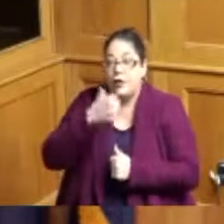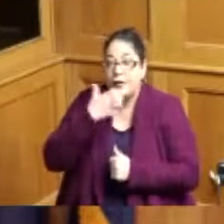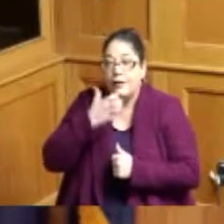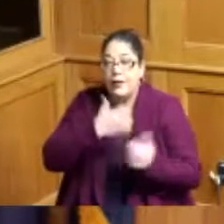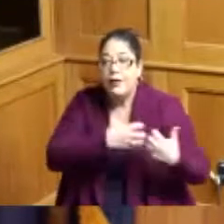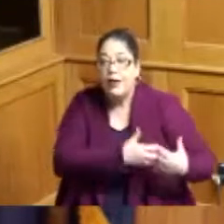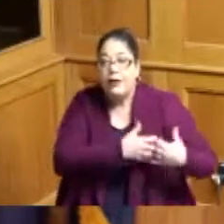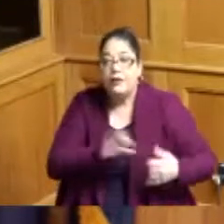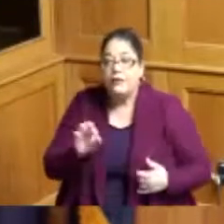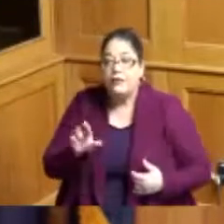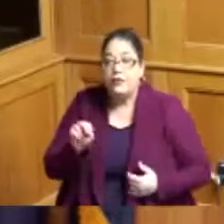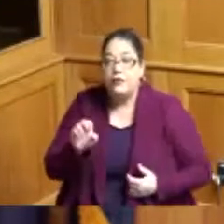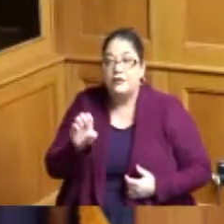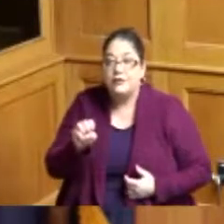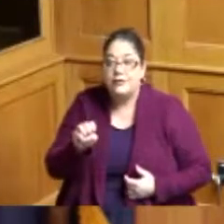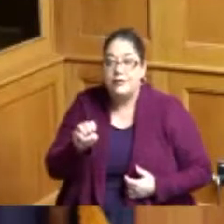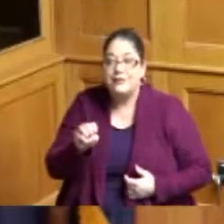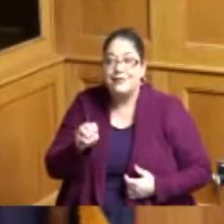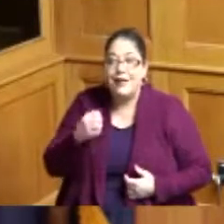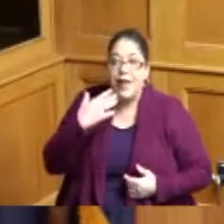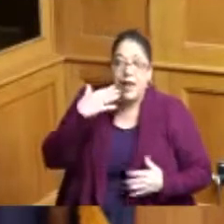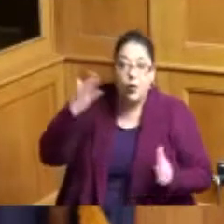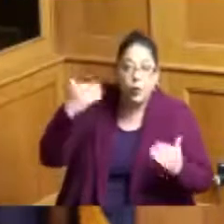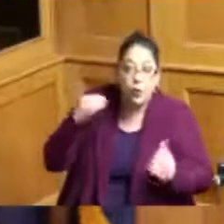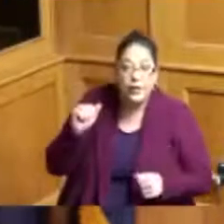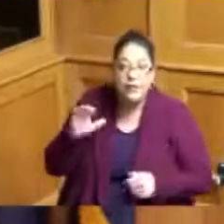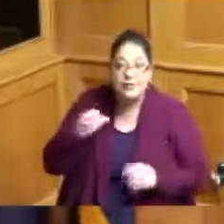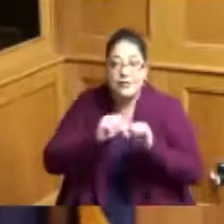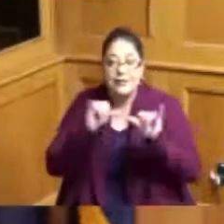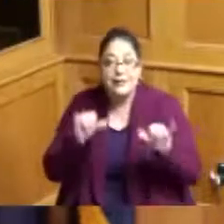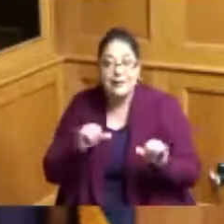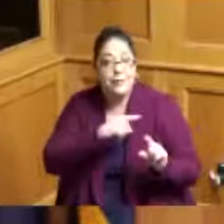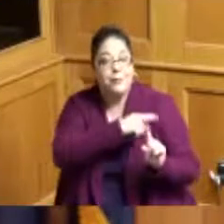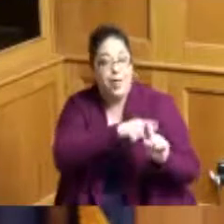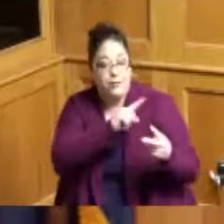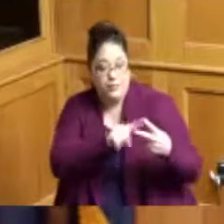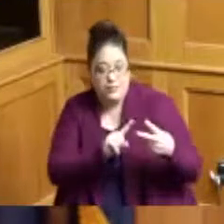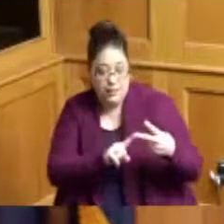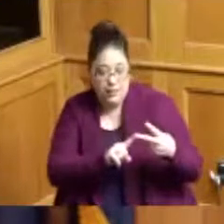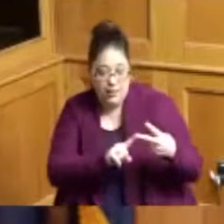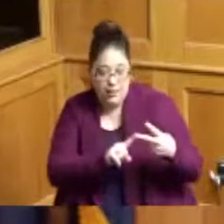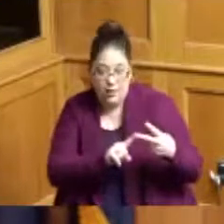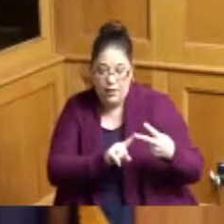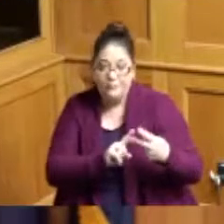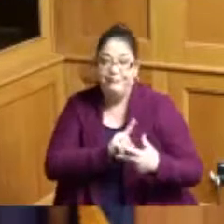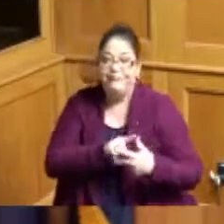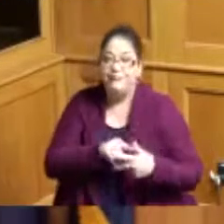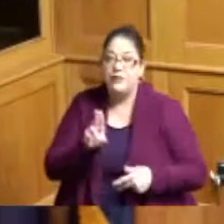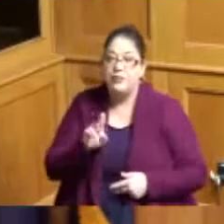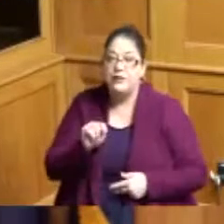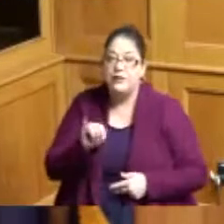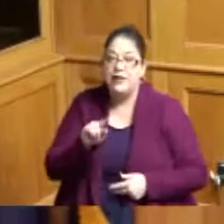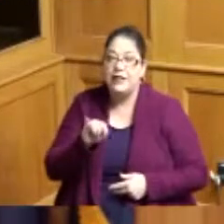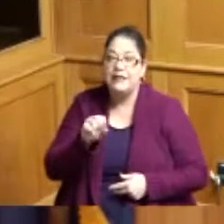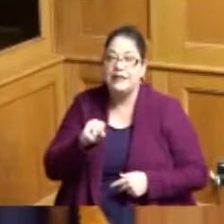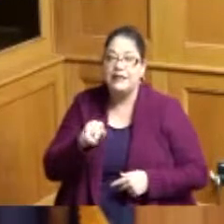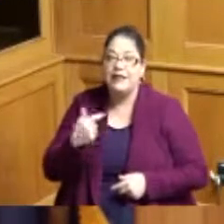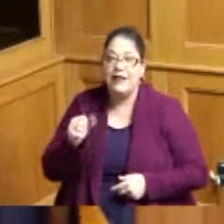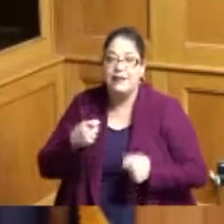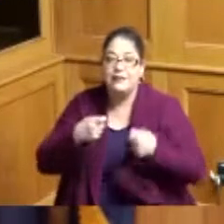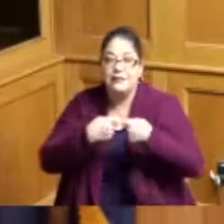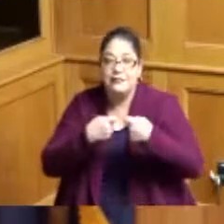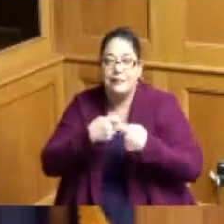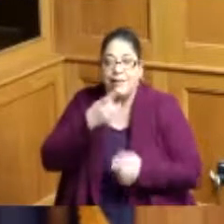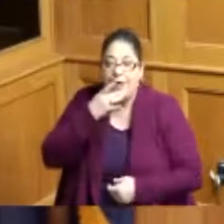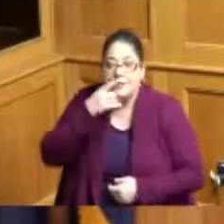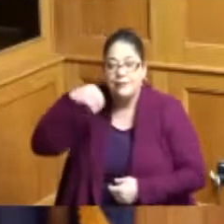their heating and cooling but also help with their utilities we'll have a senior initiative